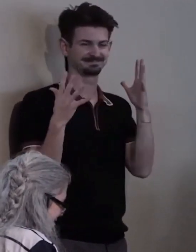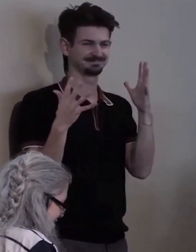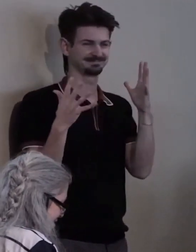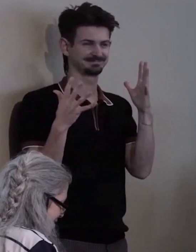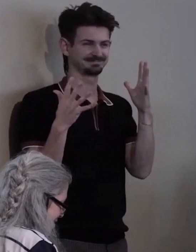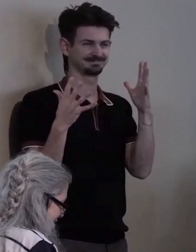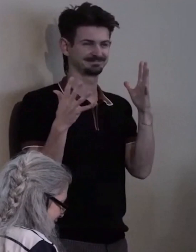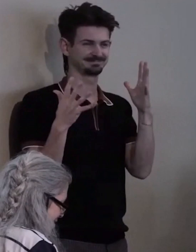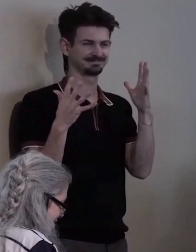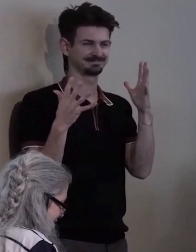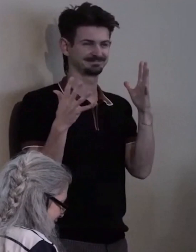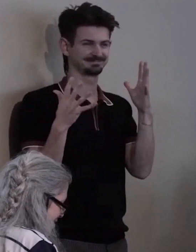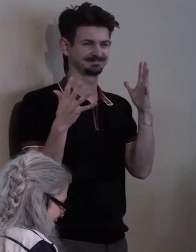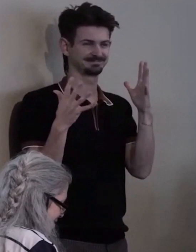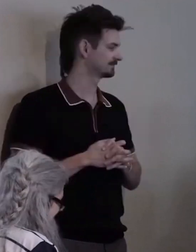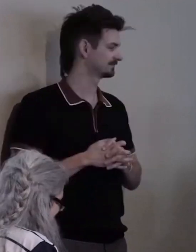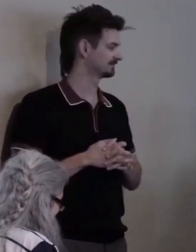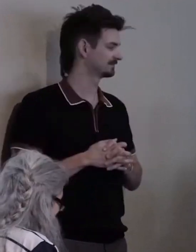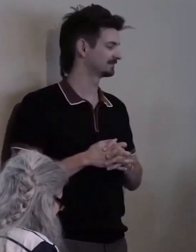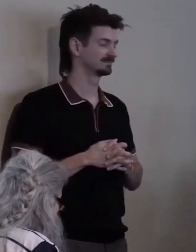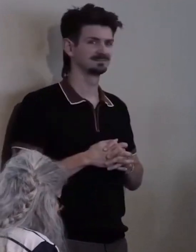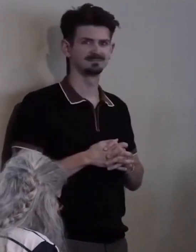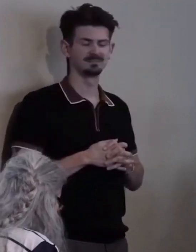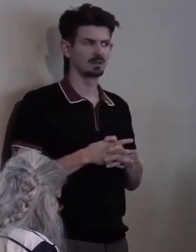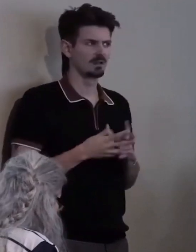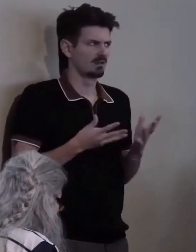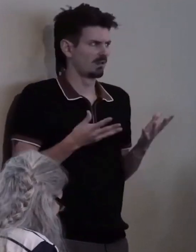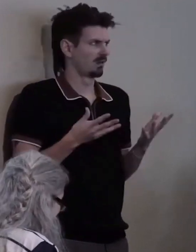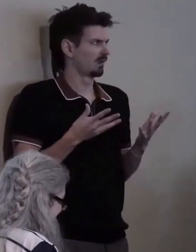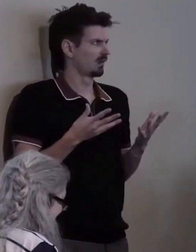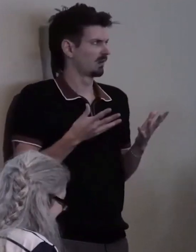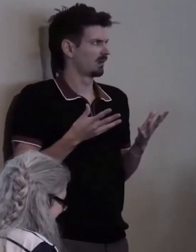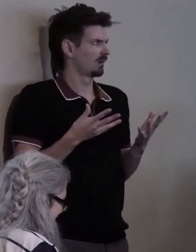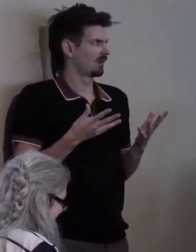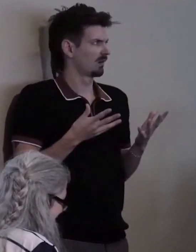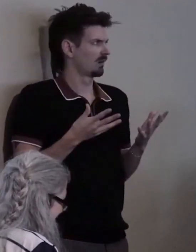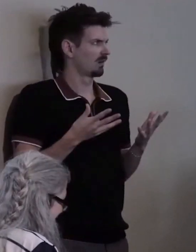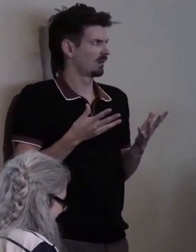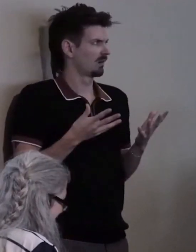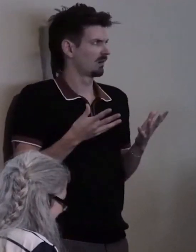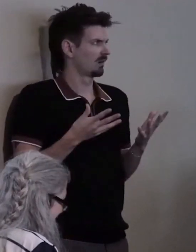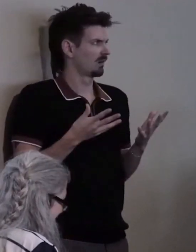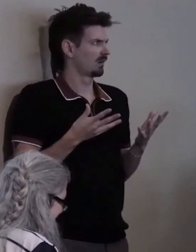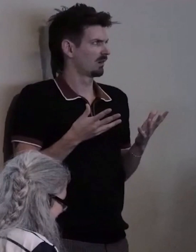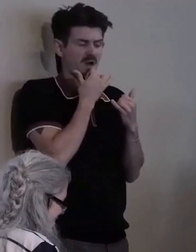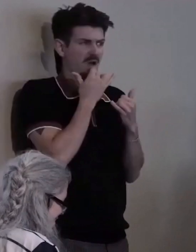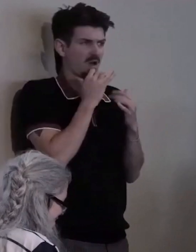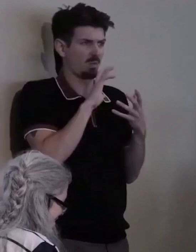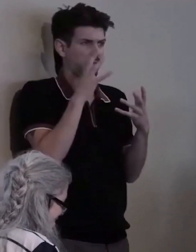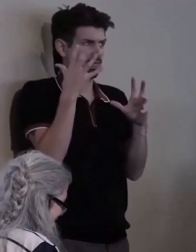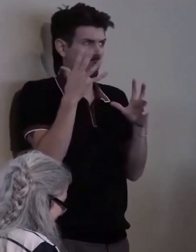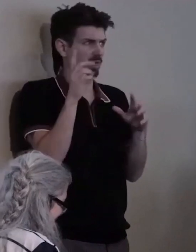What could possibly go wrong.